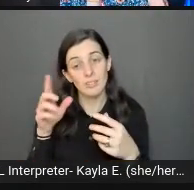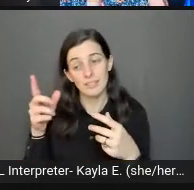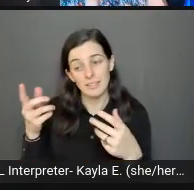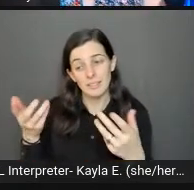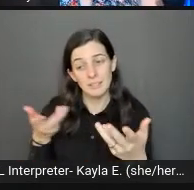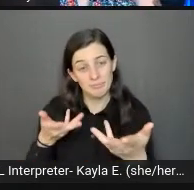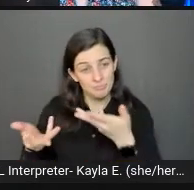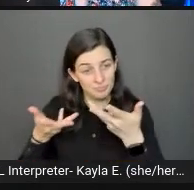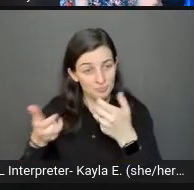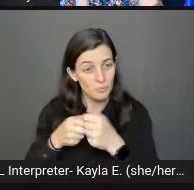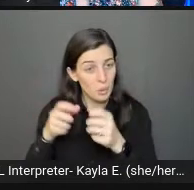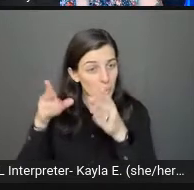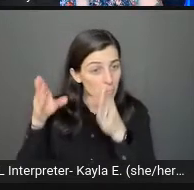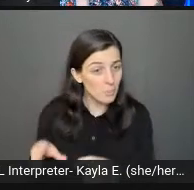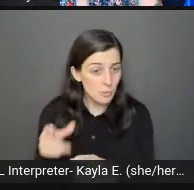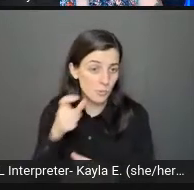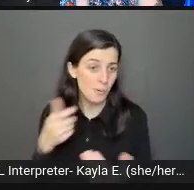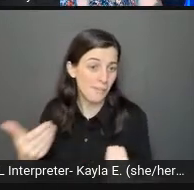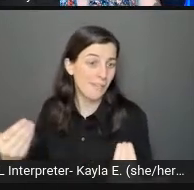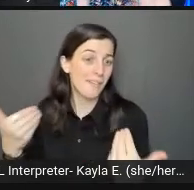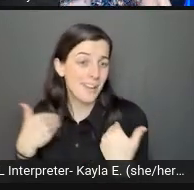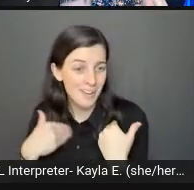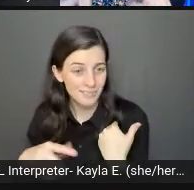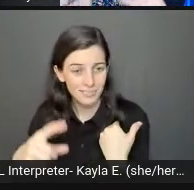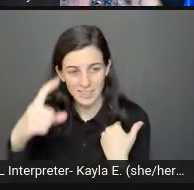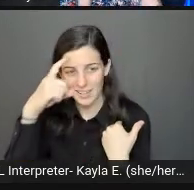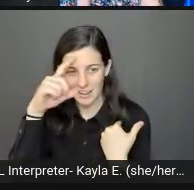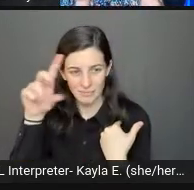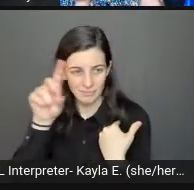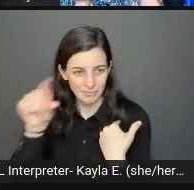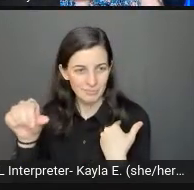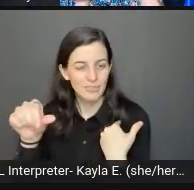you want to be really mindful about not overloading them